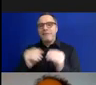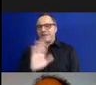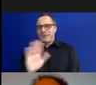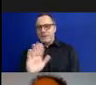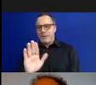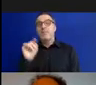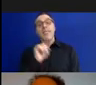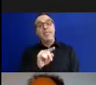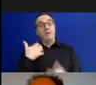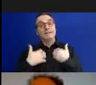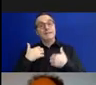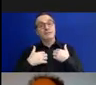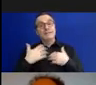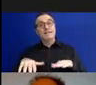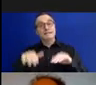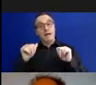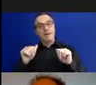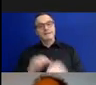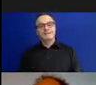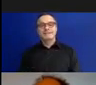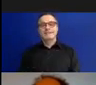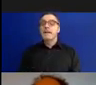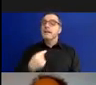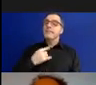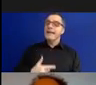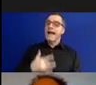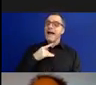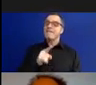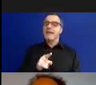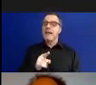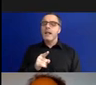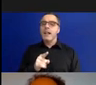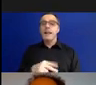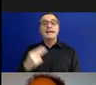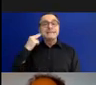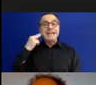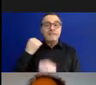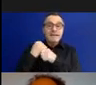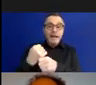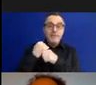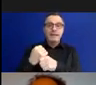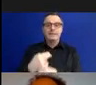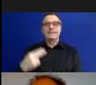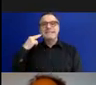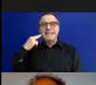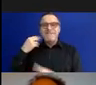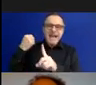interesting one to start with because I feel the arc of deaf campaigning and deaf activism, and